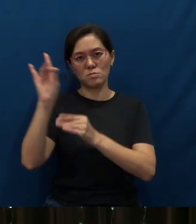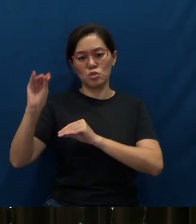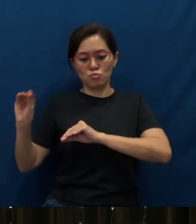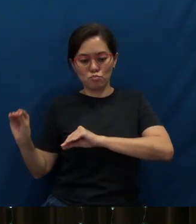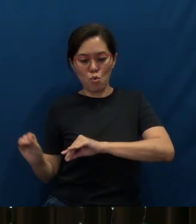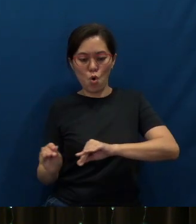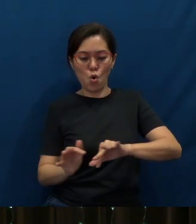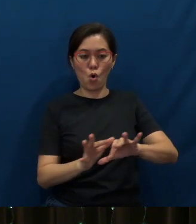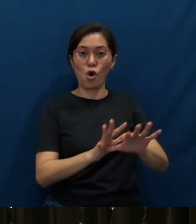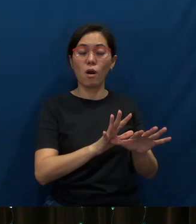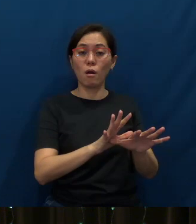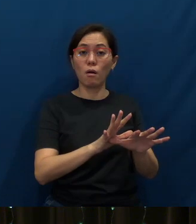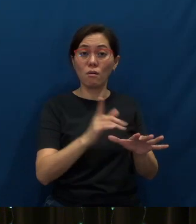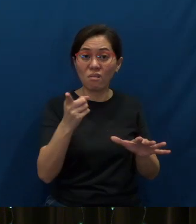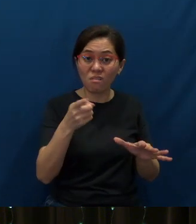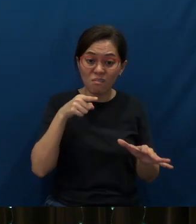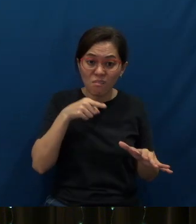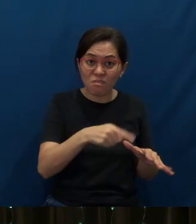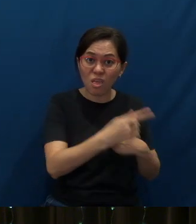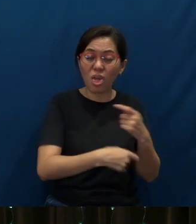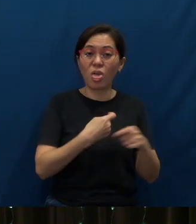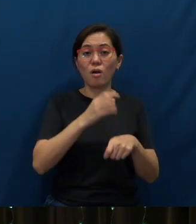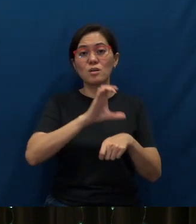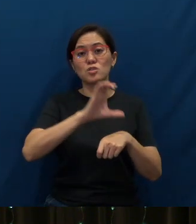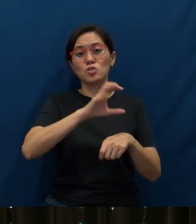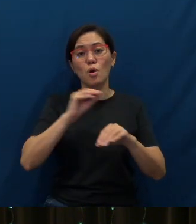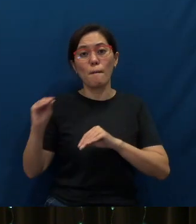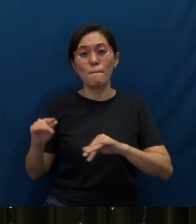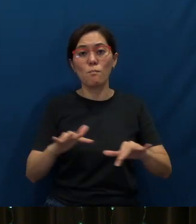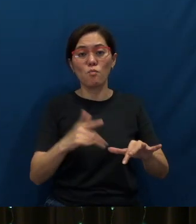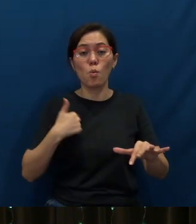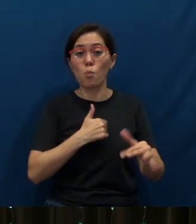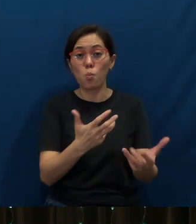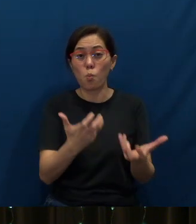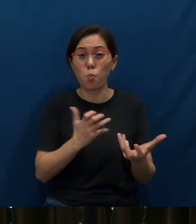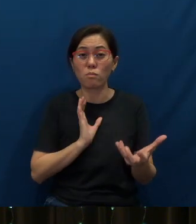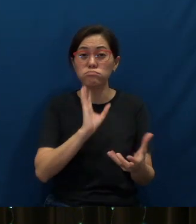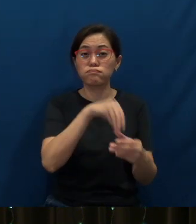Isn't that the type of church movement we all long to be a part of?